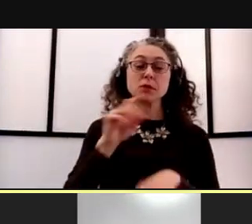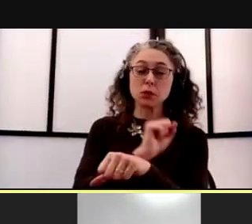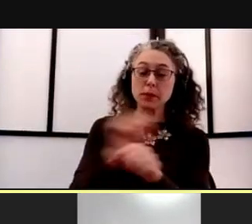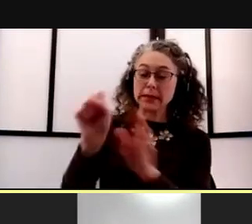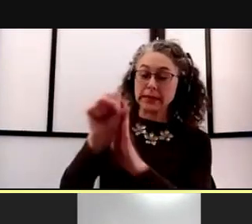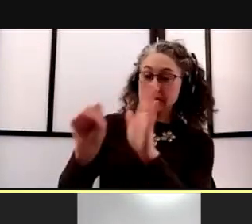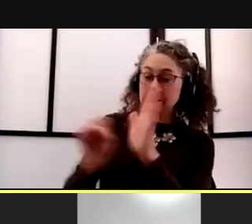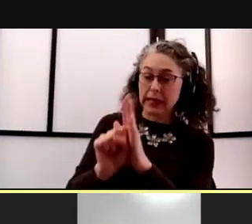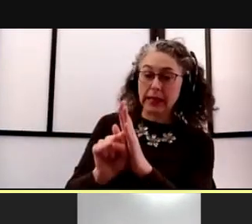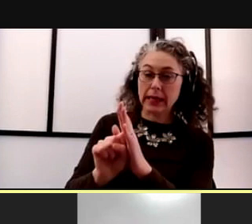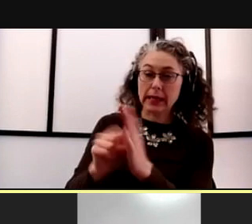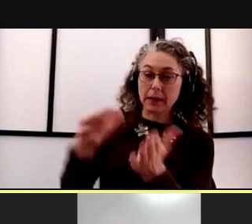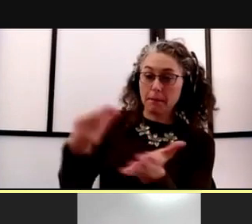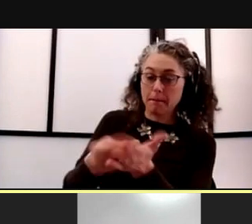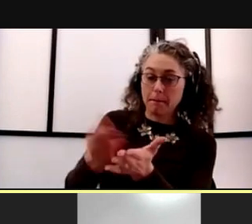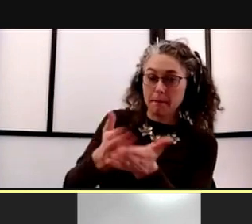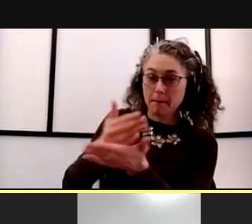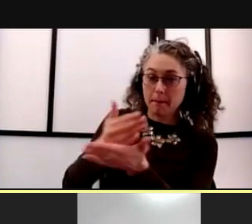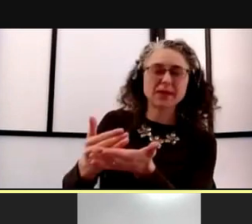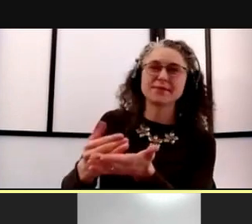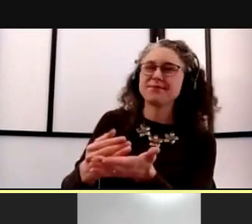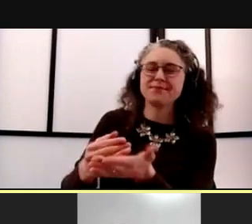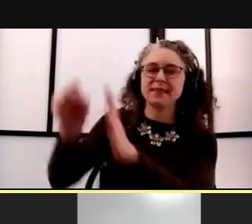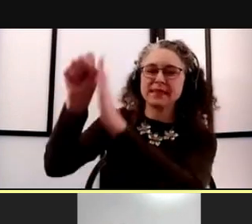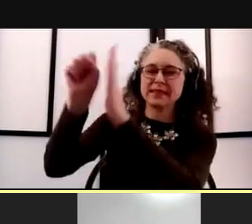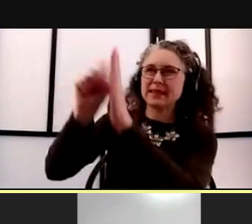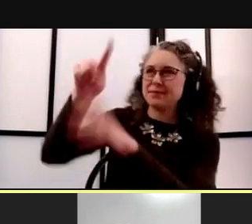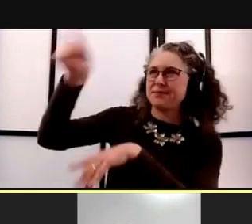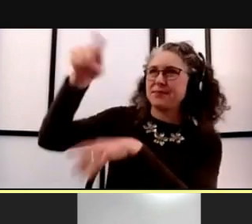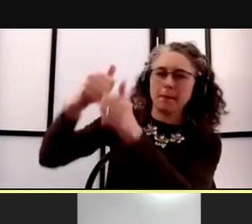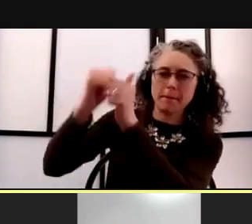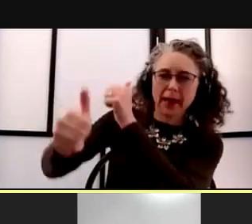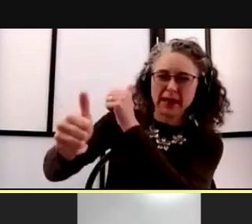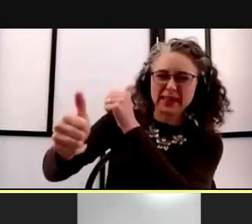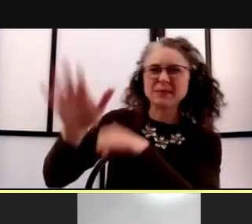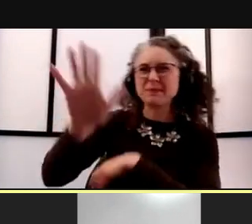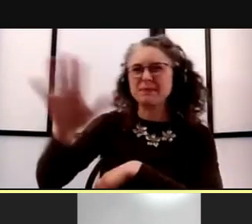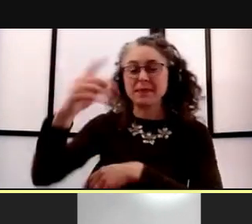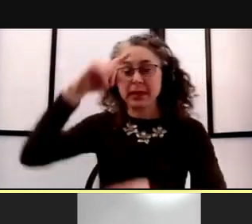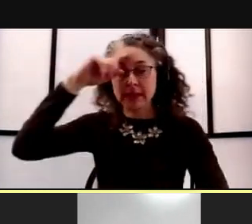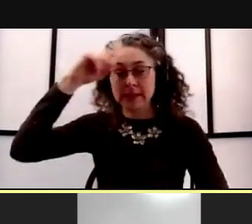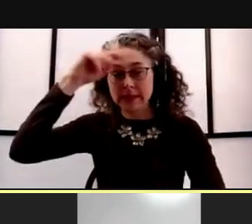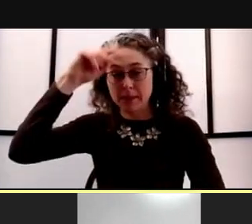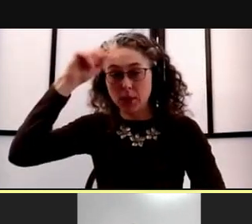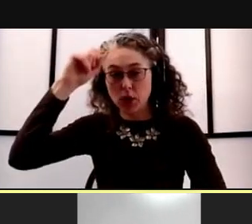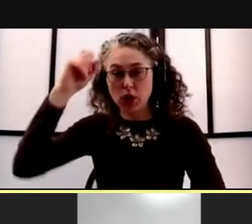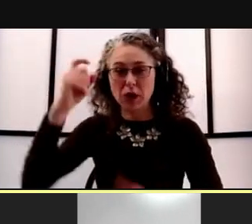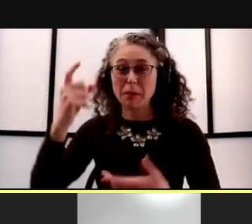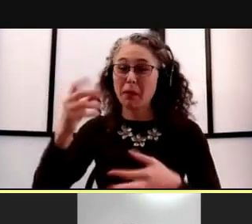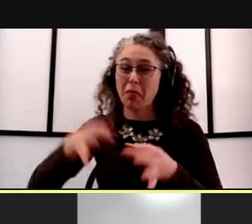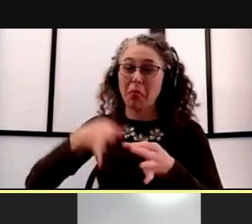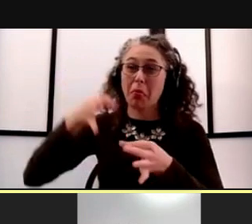until after the state passes the budget that typically occurs in the summer, but it could be as late as September.